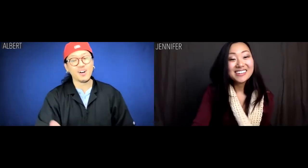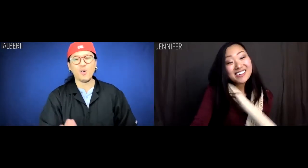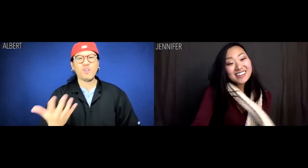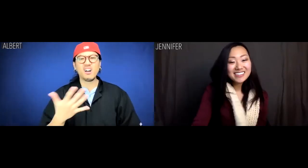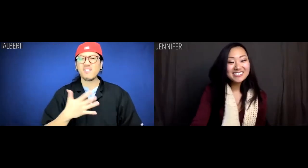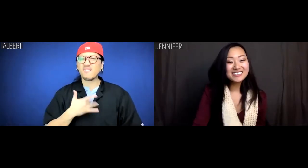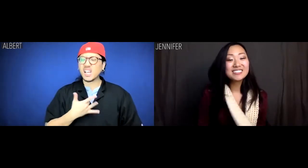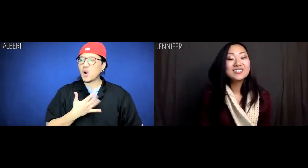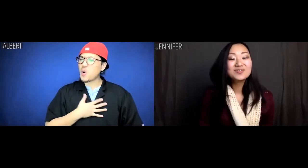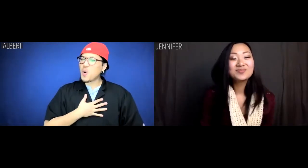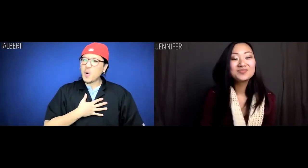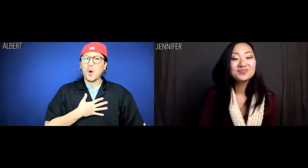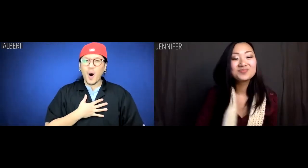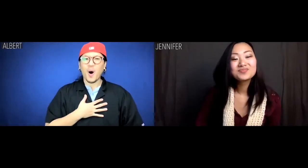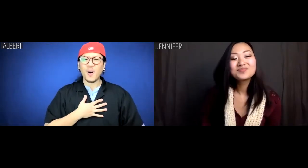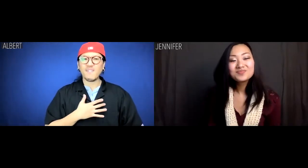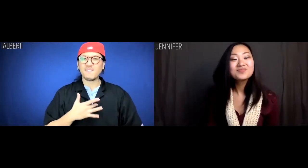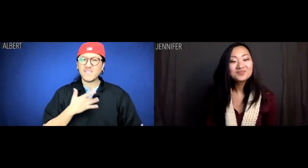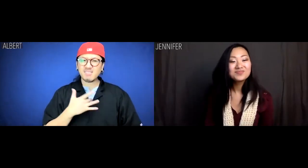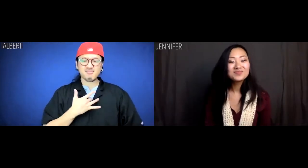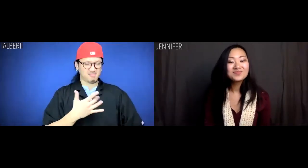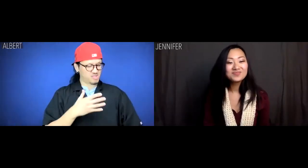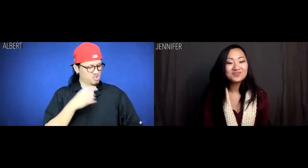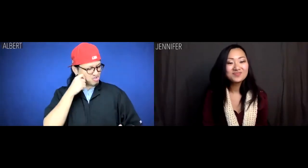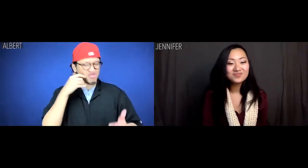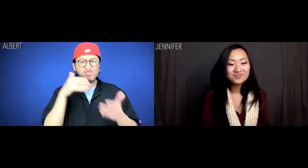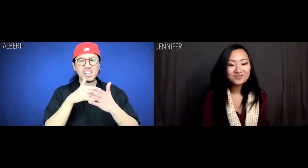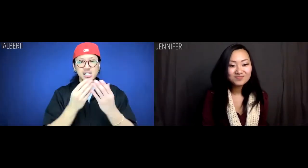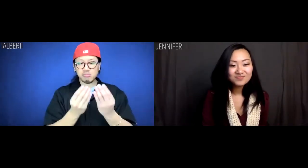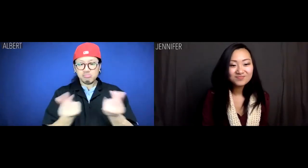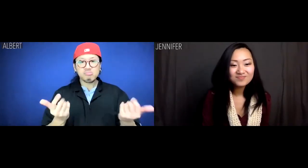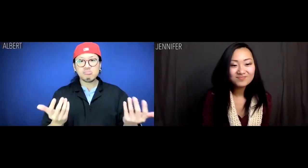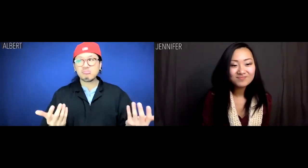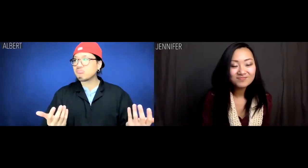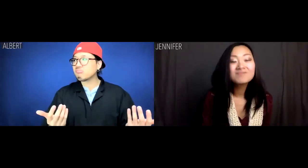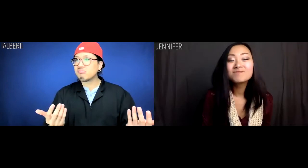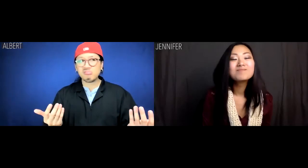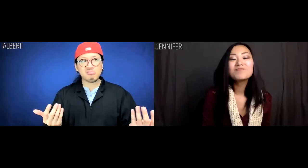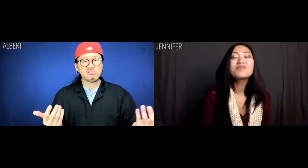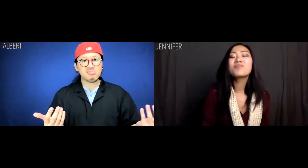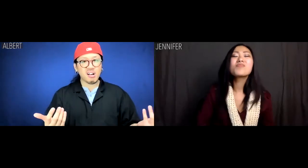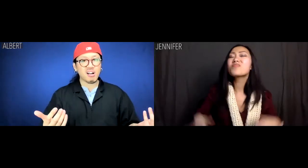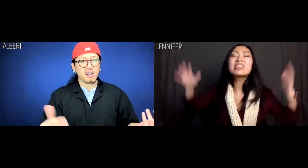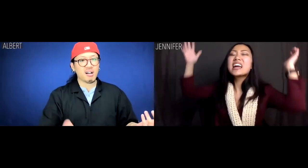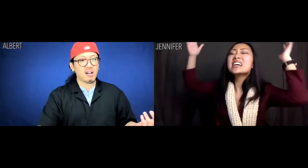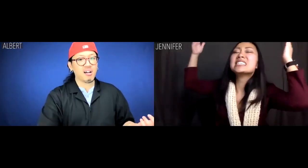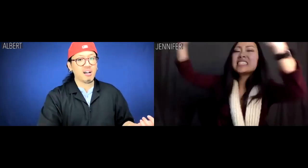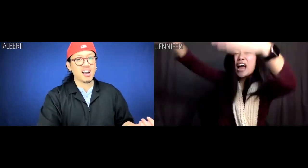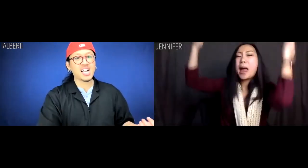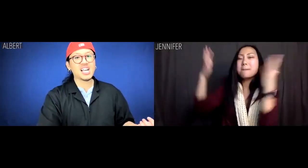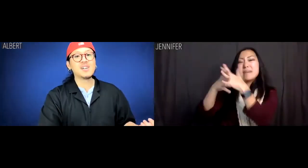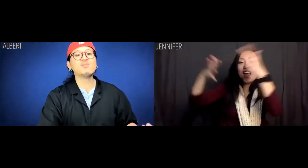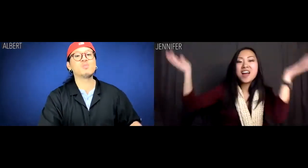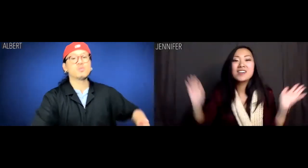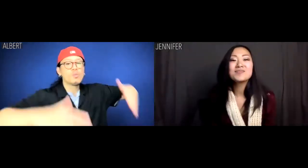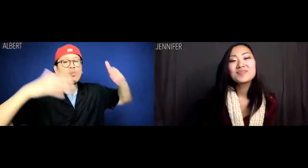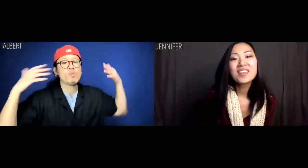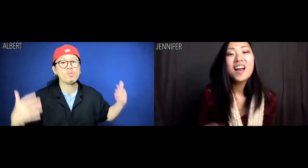Albert: God, I feel so post-racial. Jennifer: Suck it America!